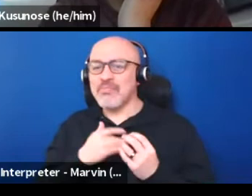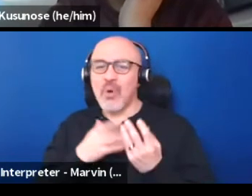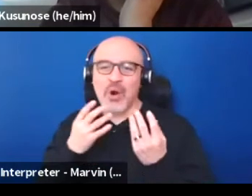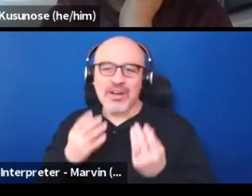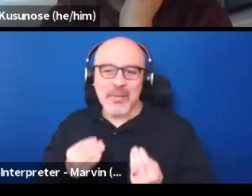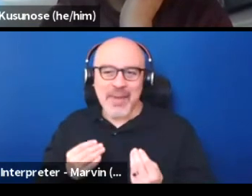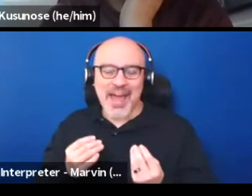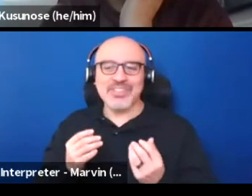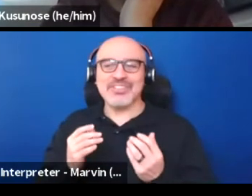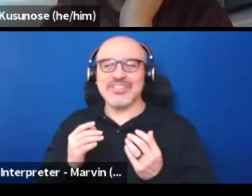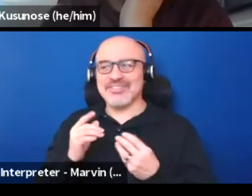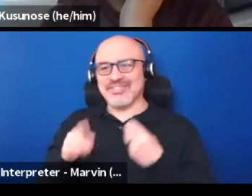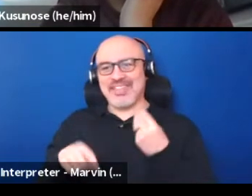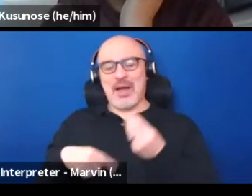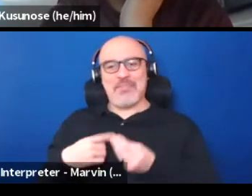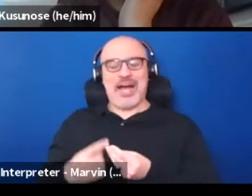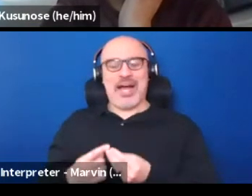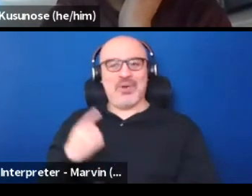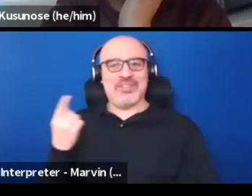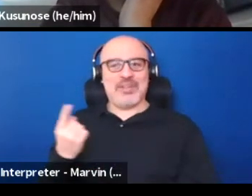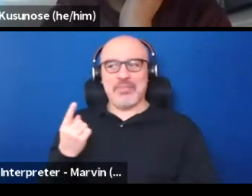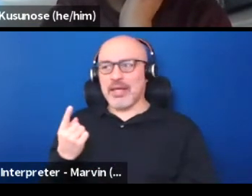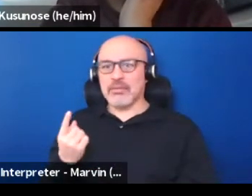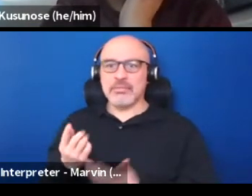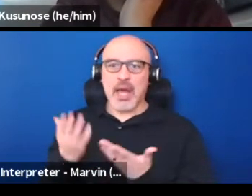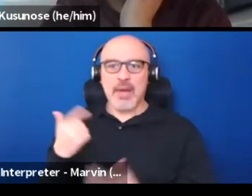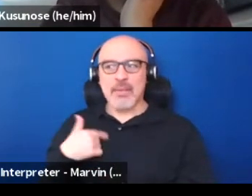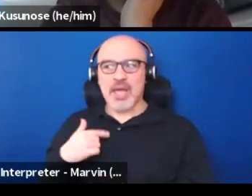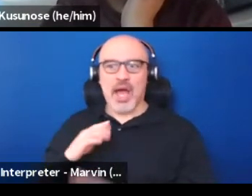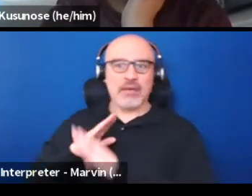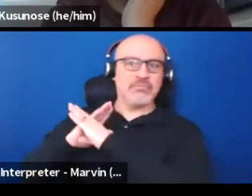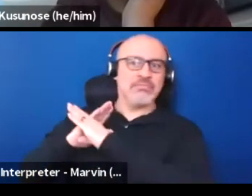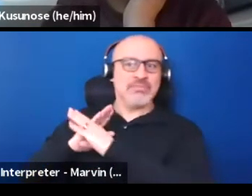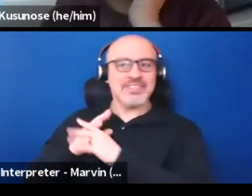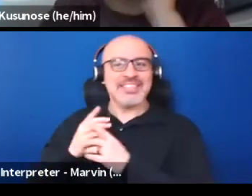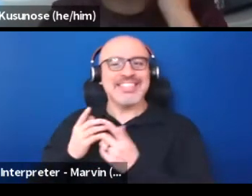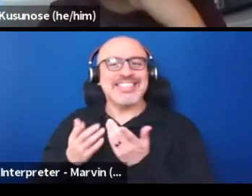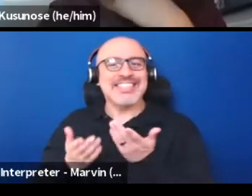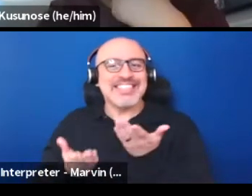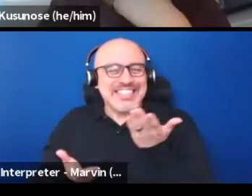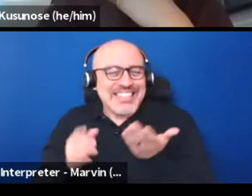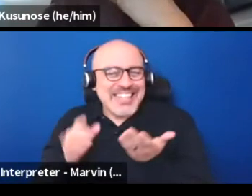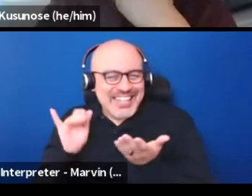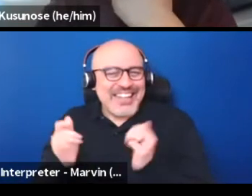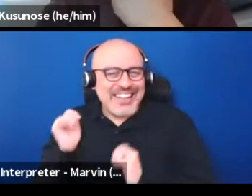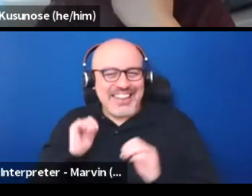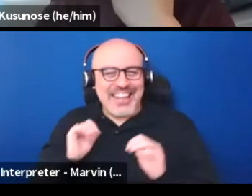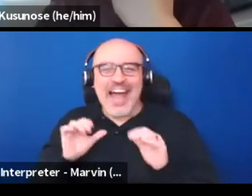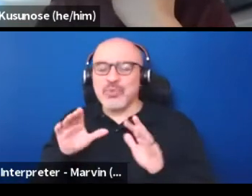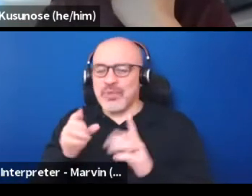that I've had a blockade over. That's where theater can have massive,